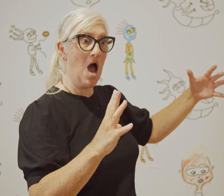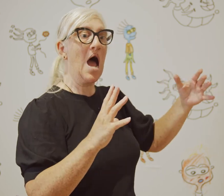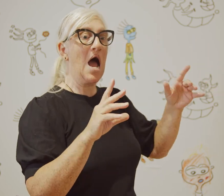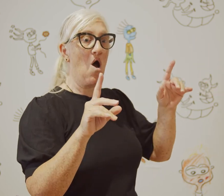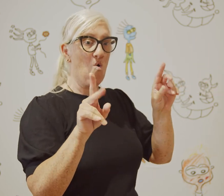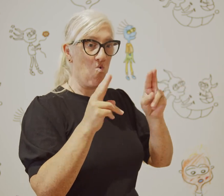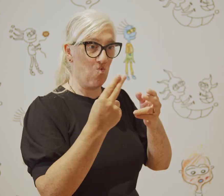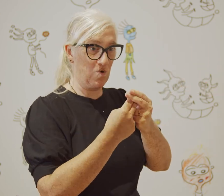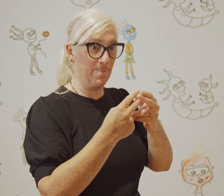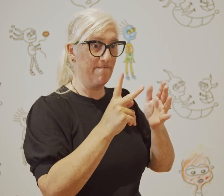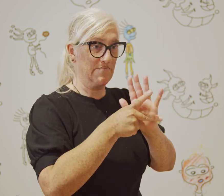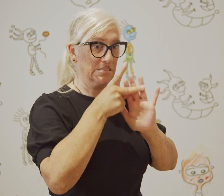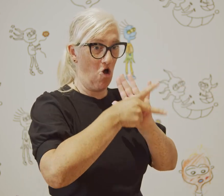something that the audience can really engage with.